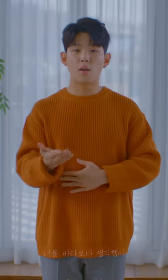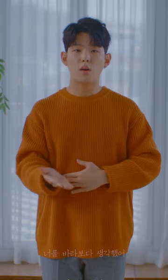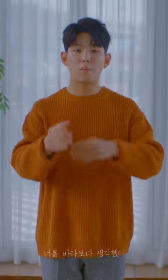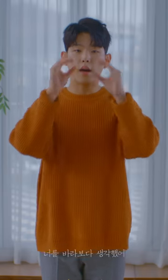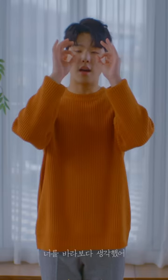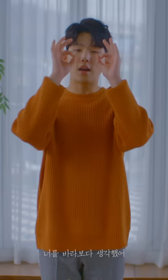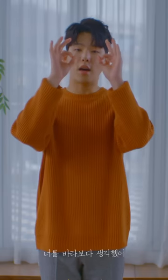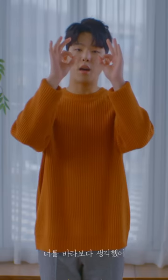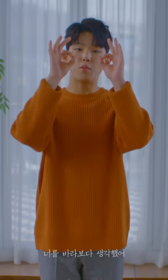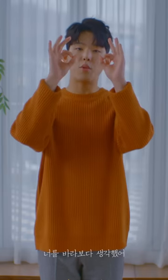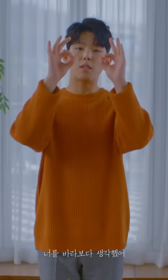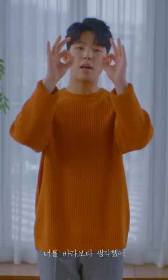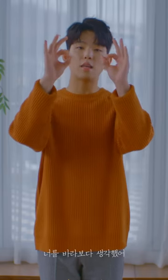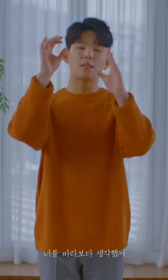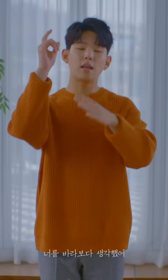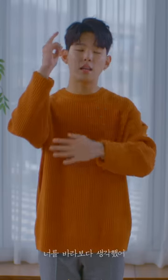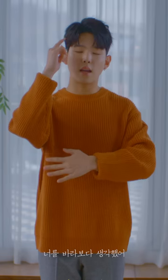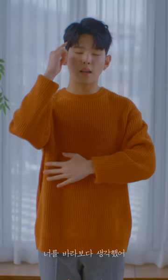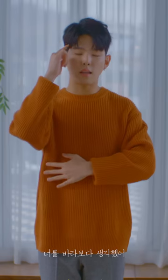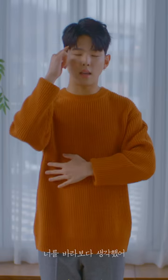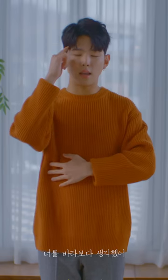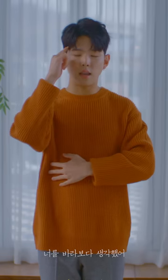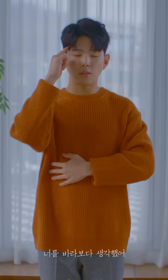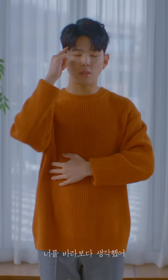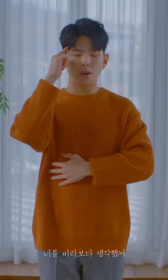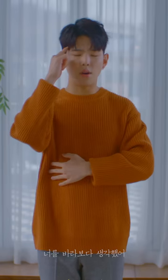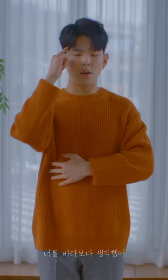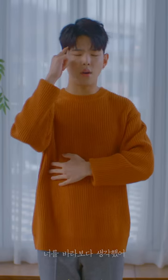Looking at you brought me to this wish